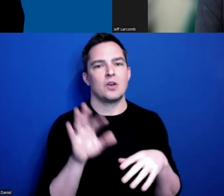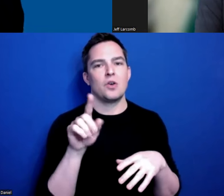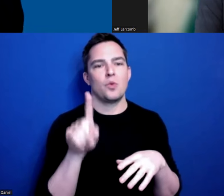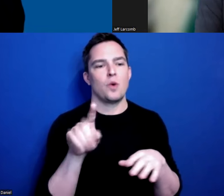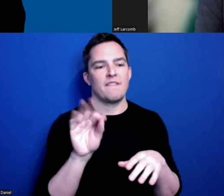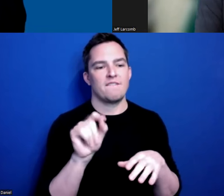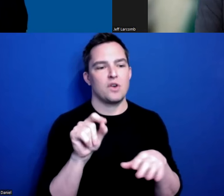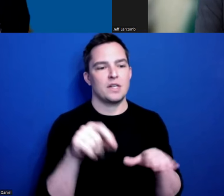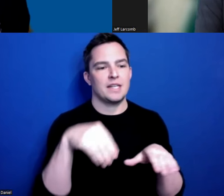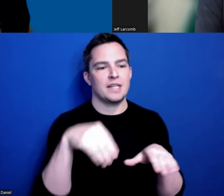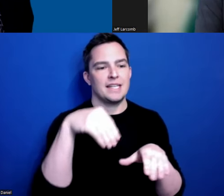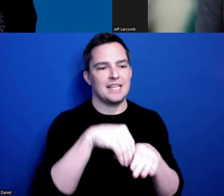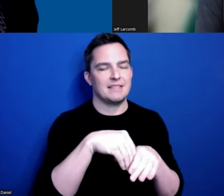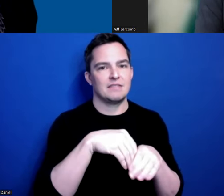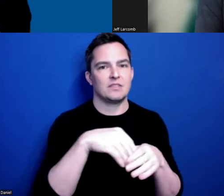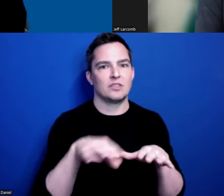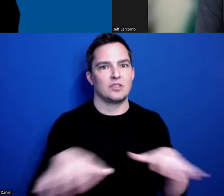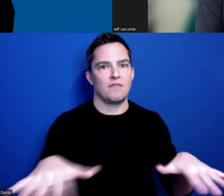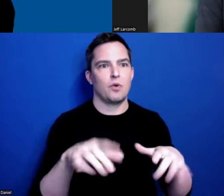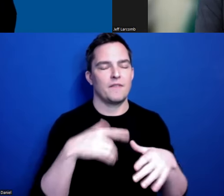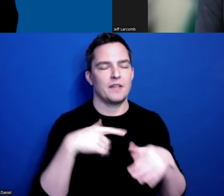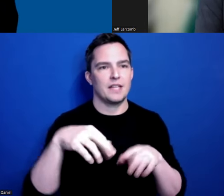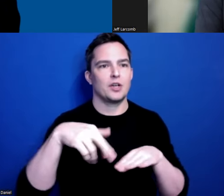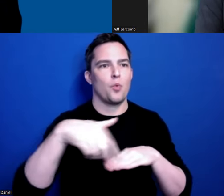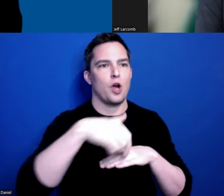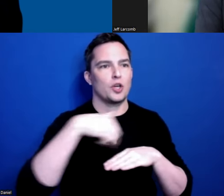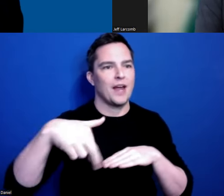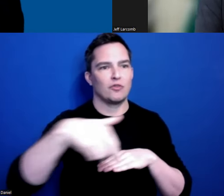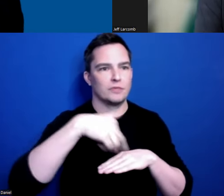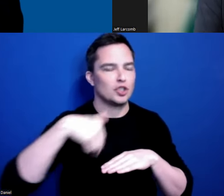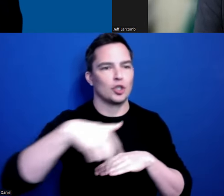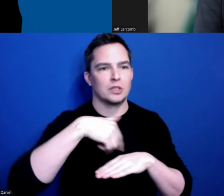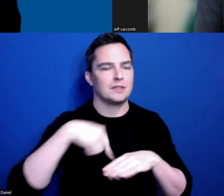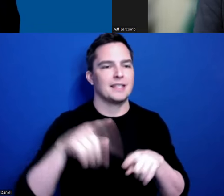you just feel like you’re walking around in circles and you can’t get anywhere.